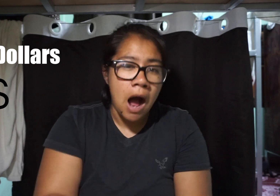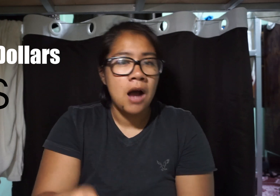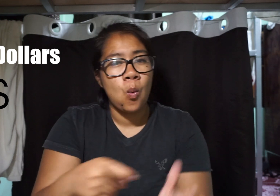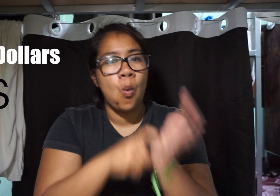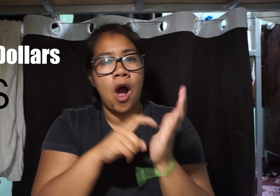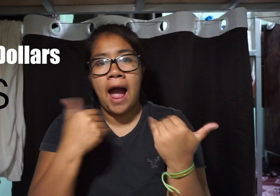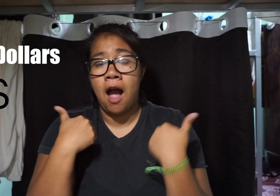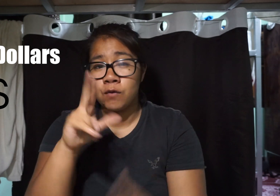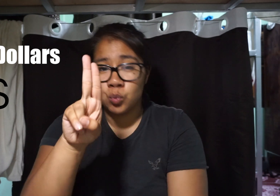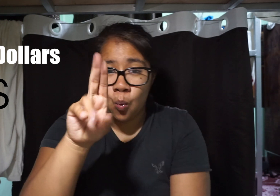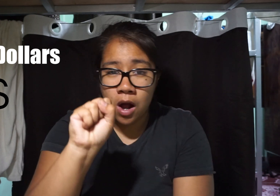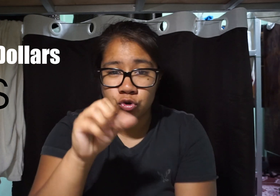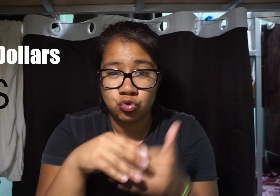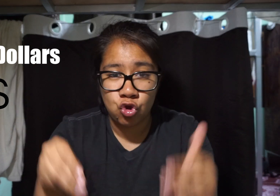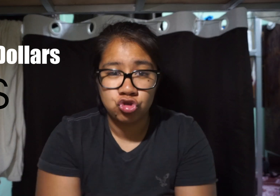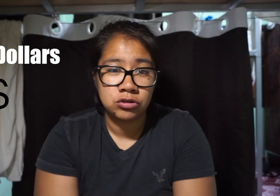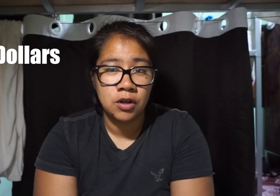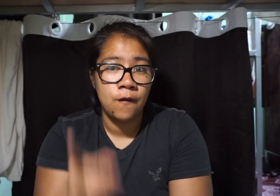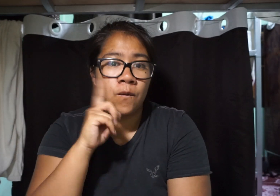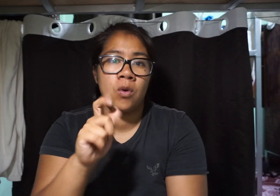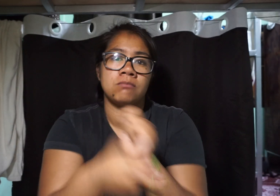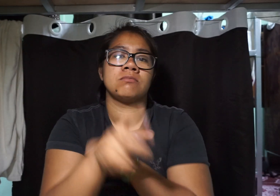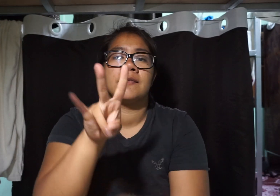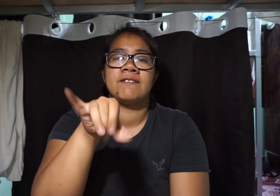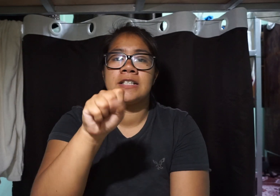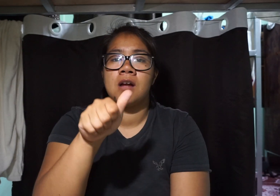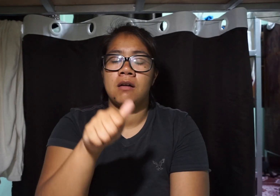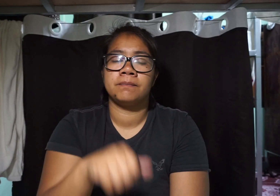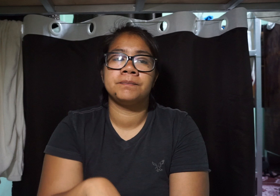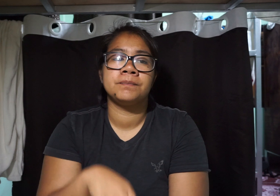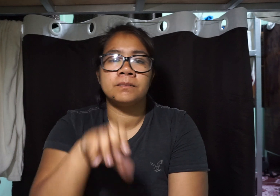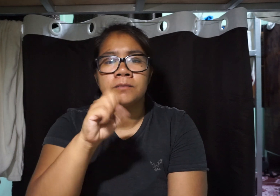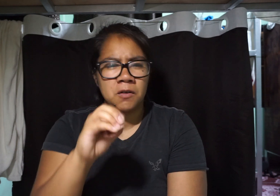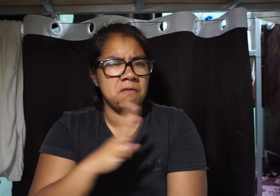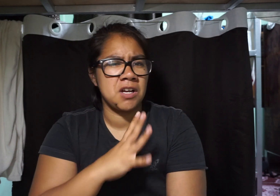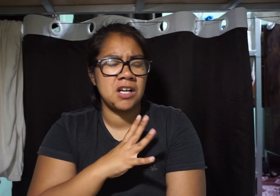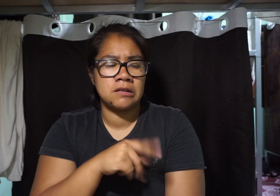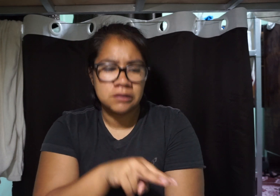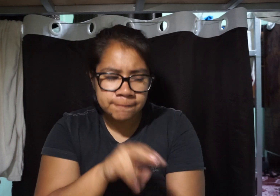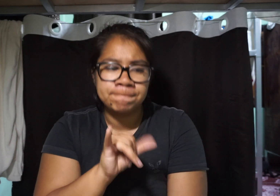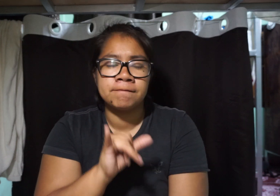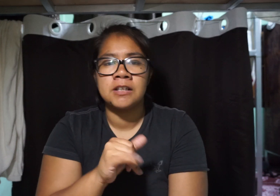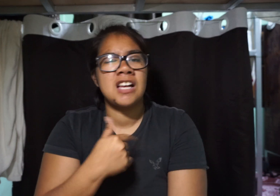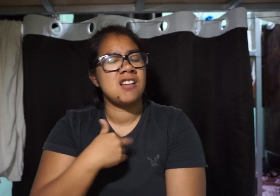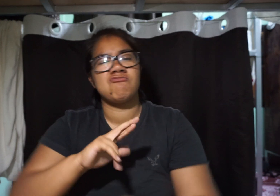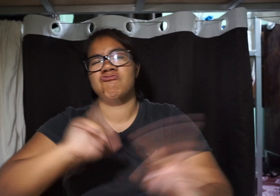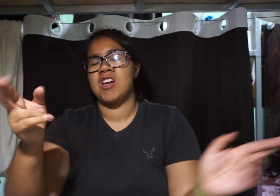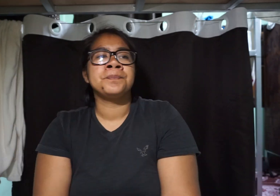It's required to pay in US Dollars to pay for the visa So I saw and I was fine with it. I was ready